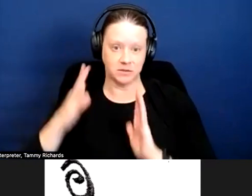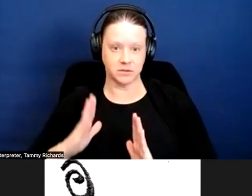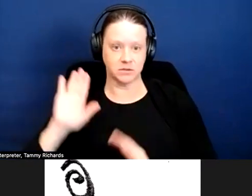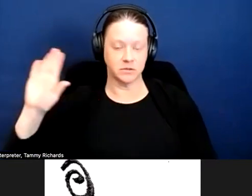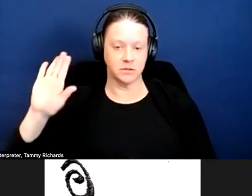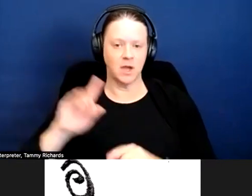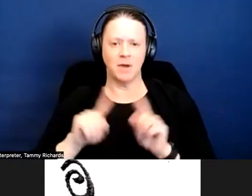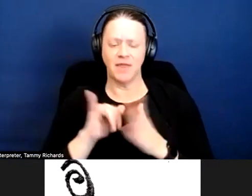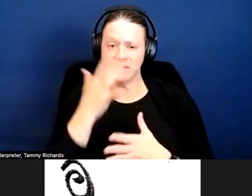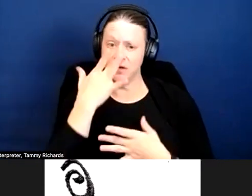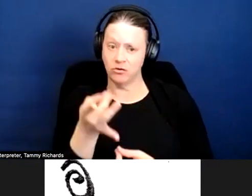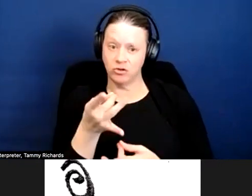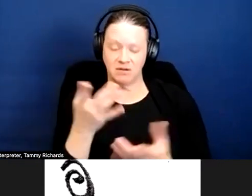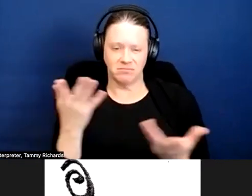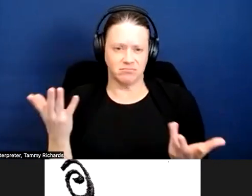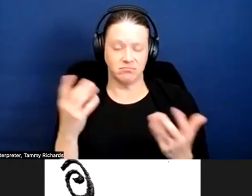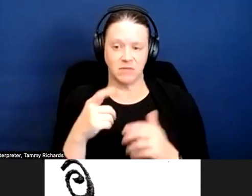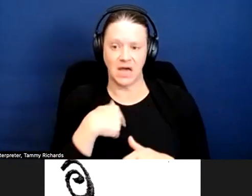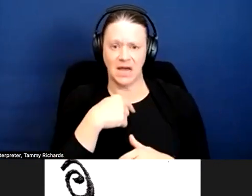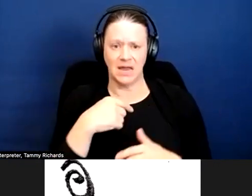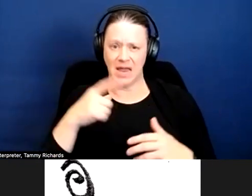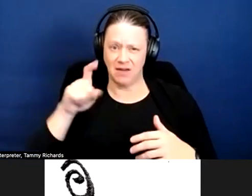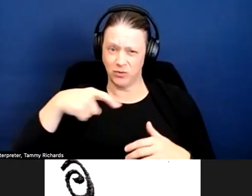But that's an interesting -- I don't -- I have to say honestly, I don't receive a lot